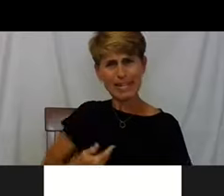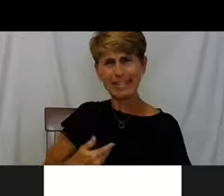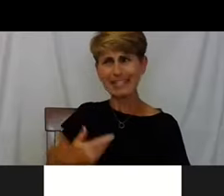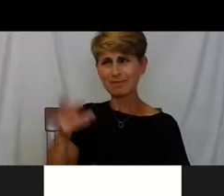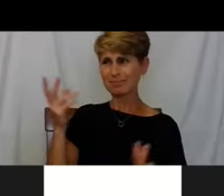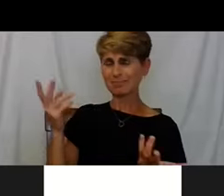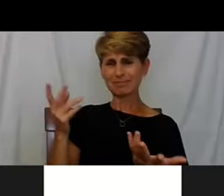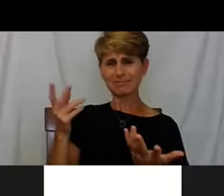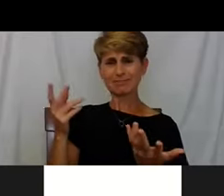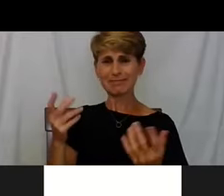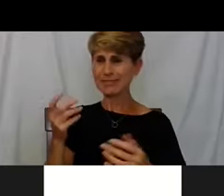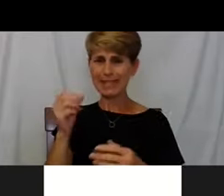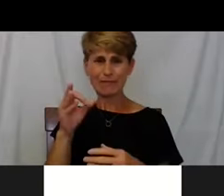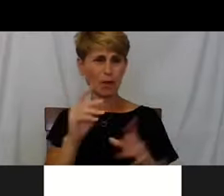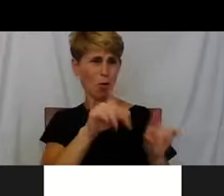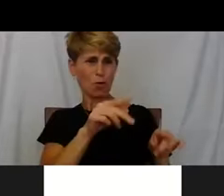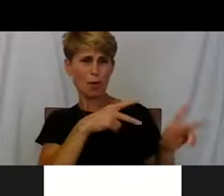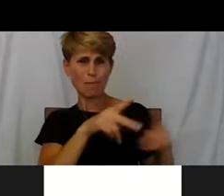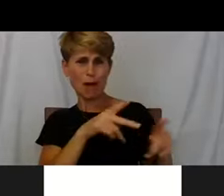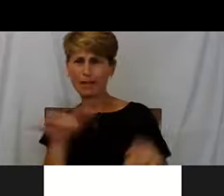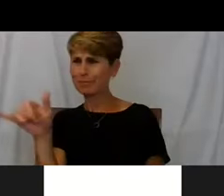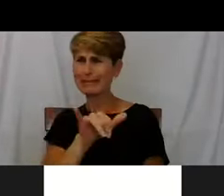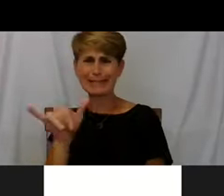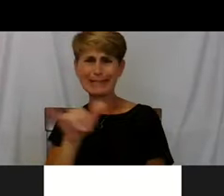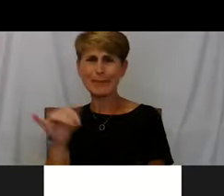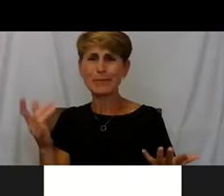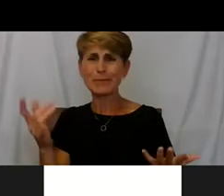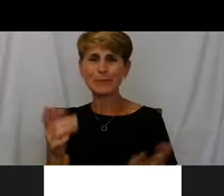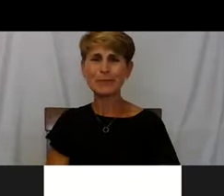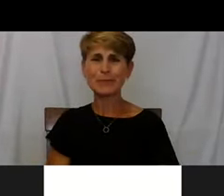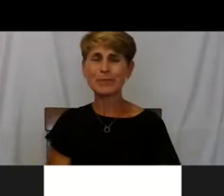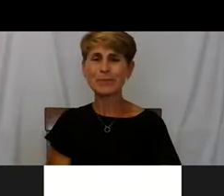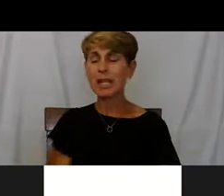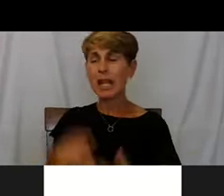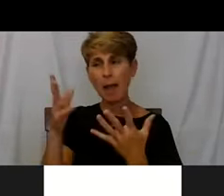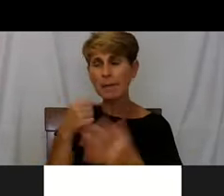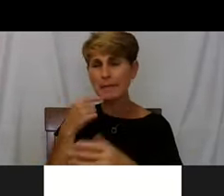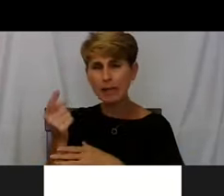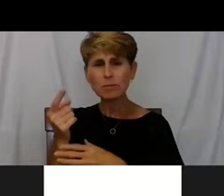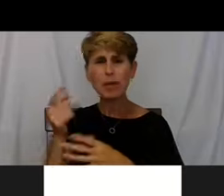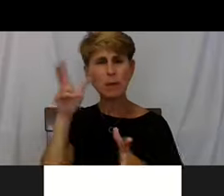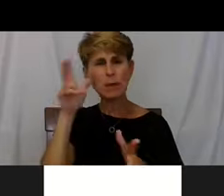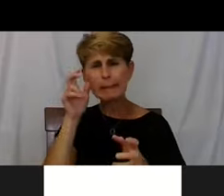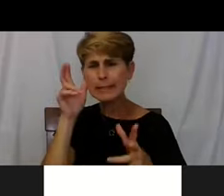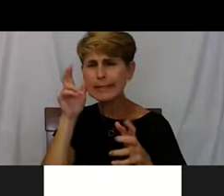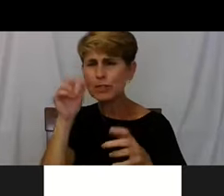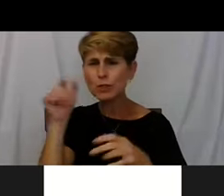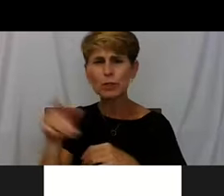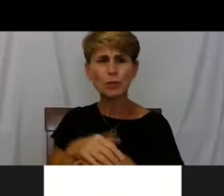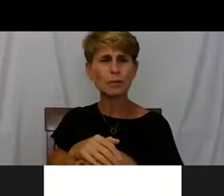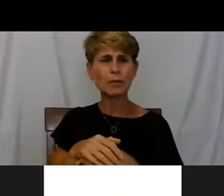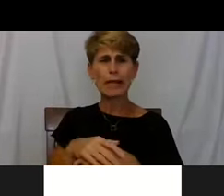This is where I am present with you. And I'm gonna listen to you. And if you're hungry, I'll go get us a sandwich.